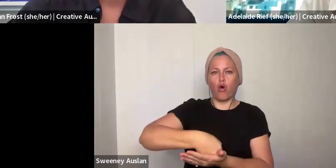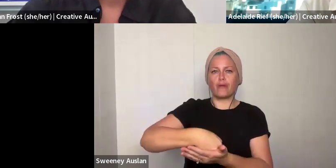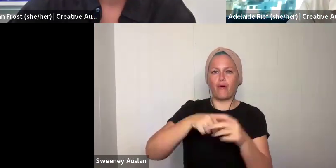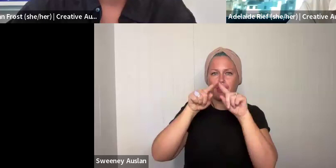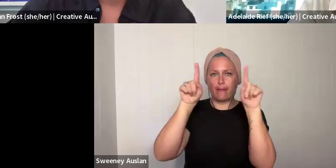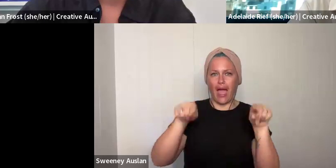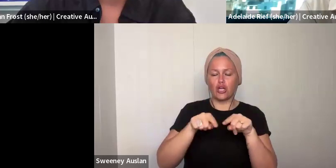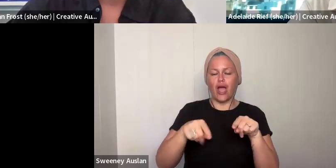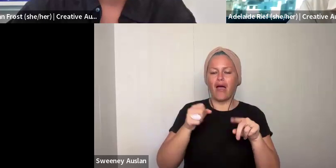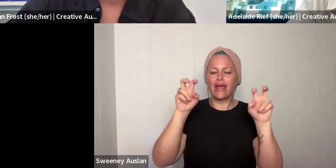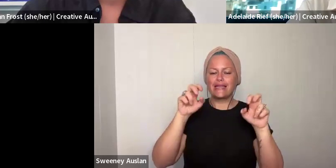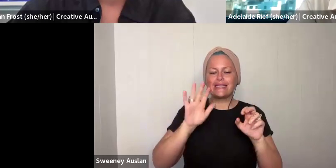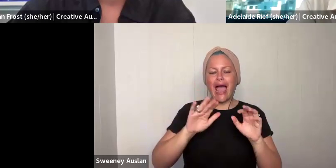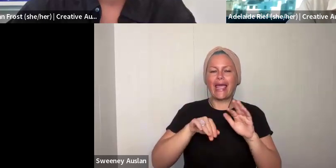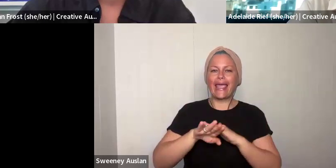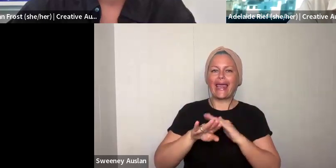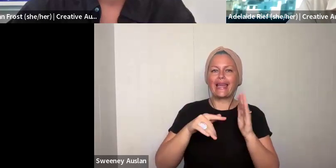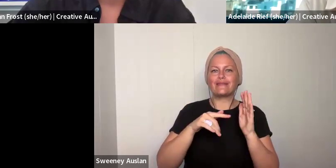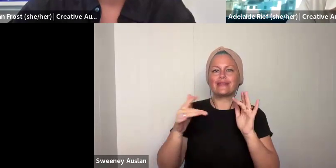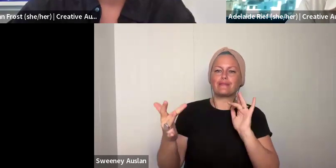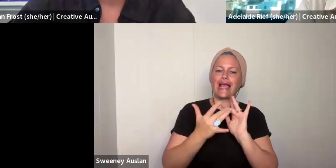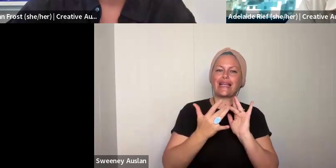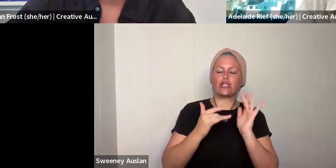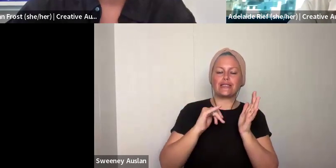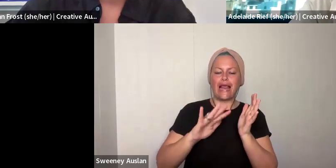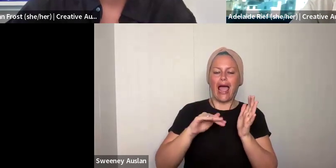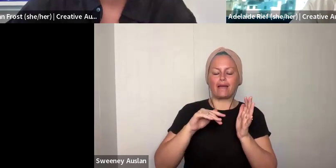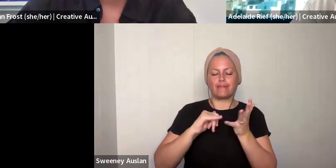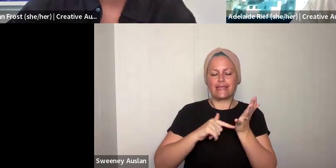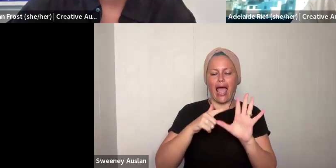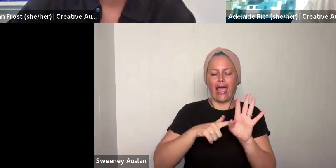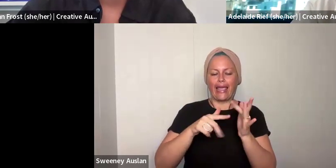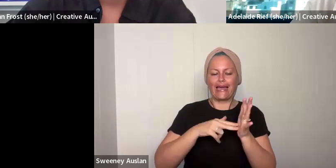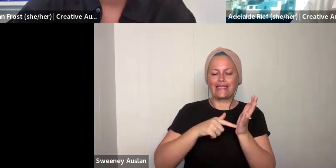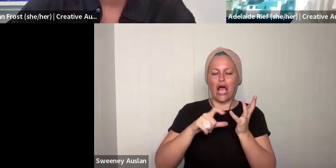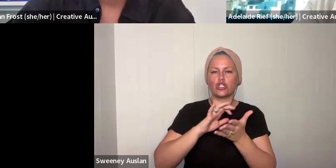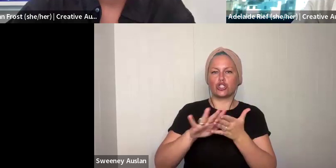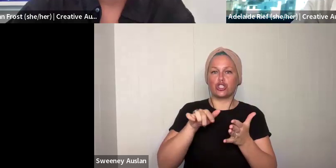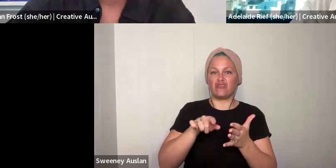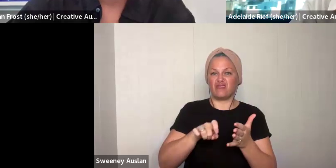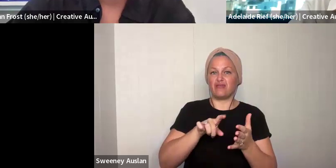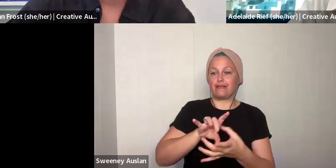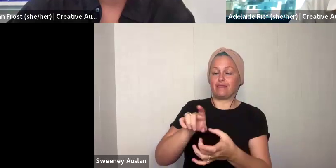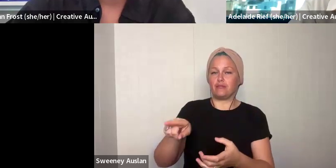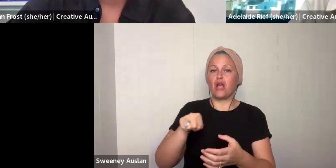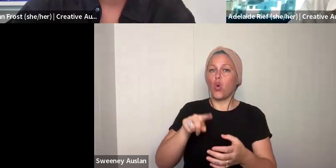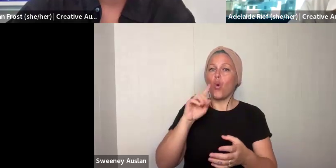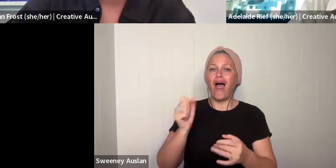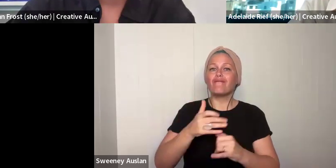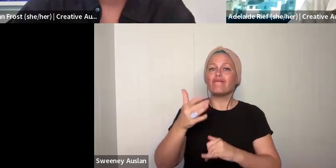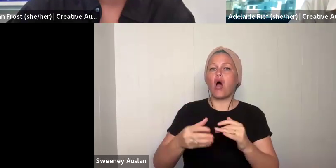newsletter, you can do so on the Creative Australia website and scroll all the way down to the